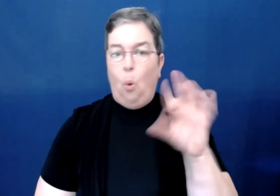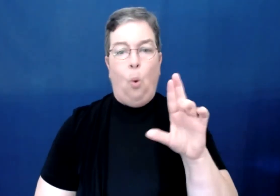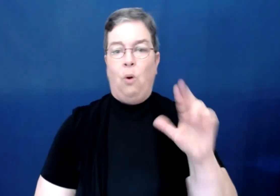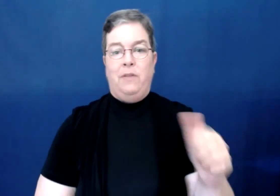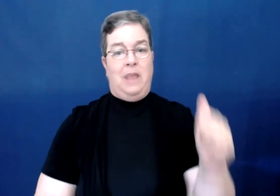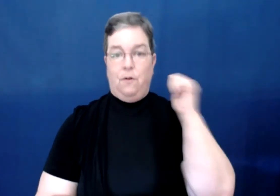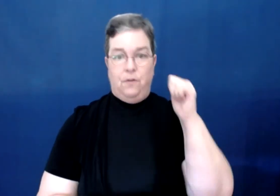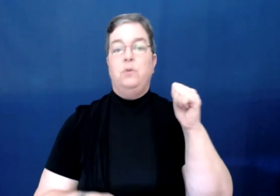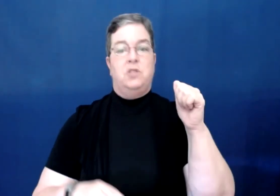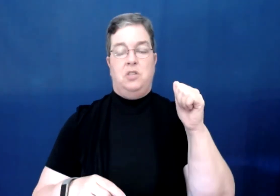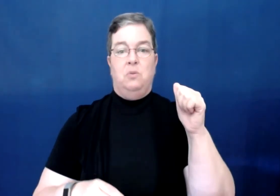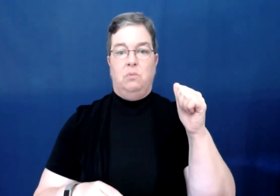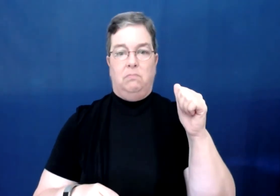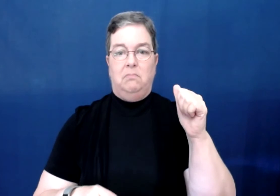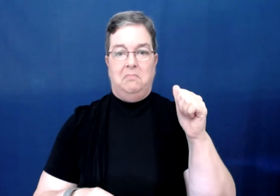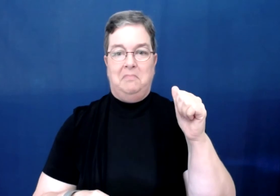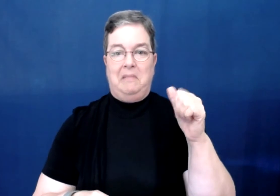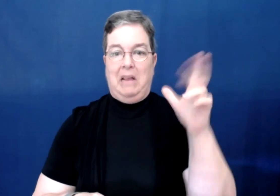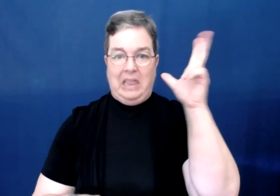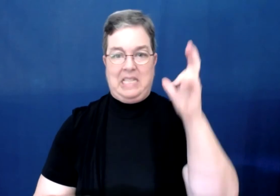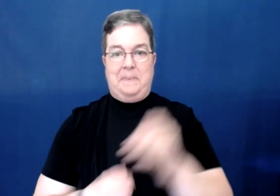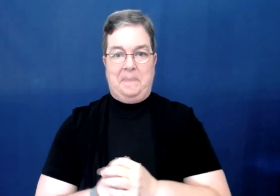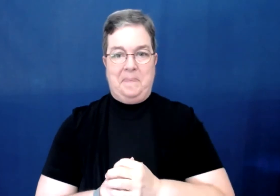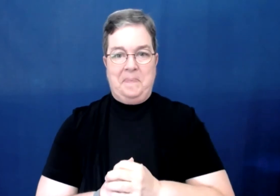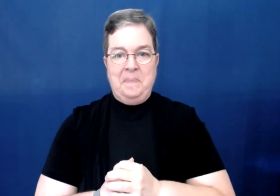or they refuse to listen.